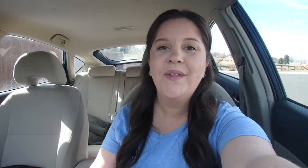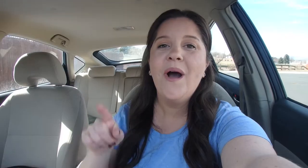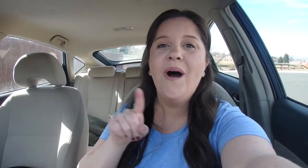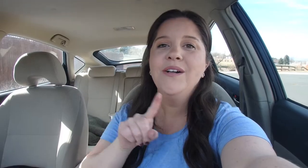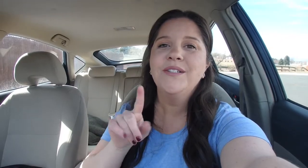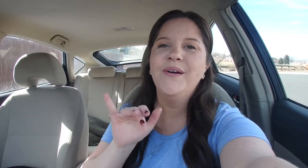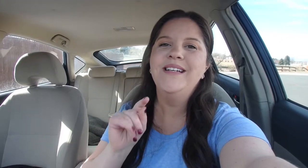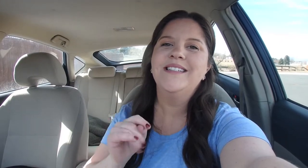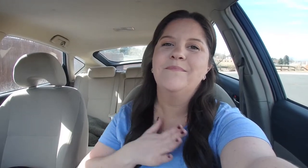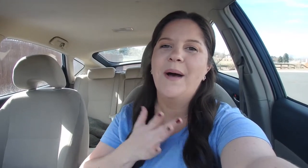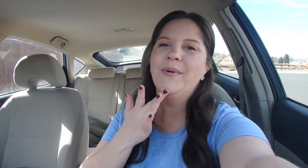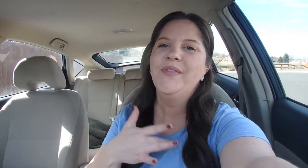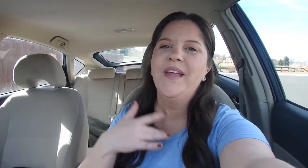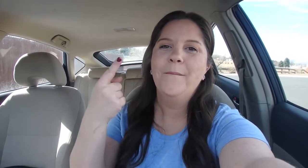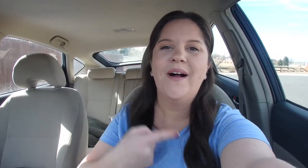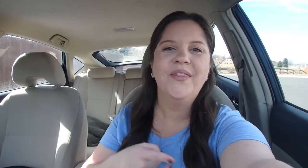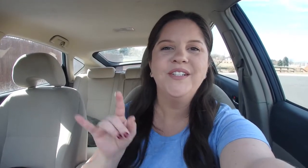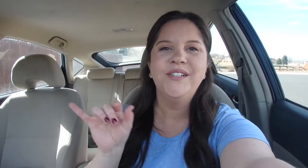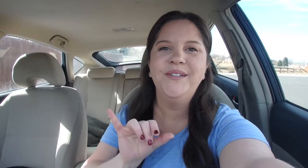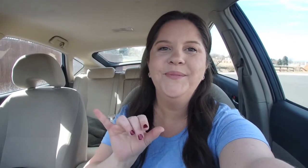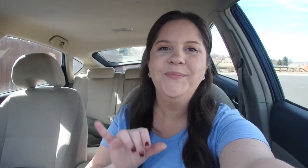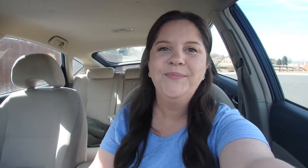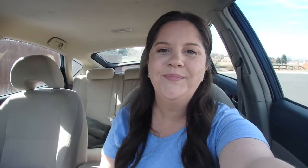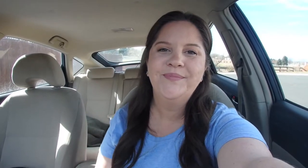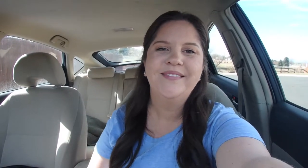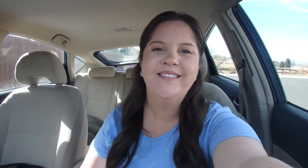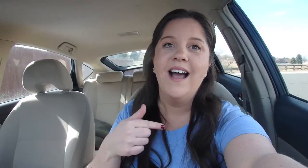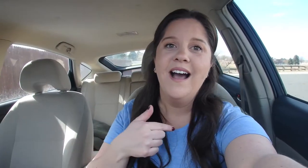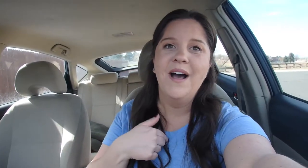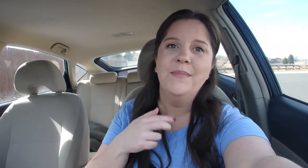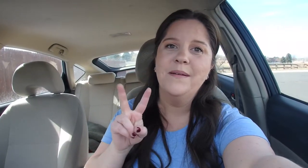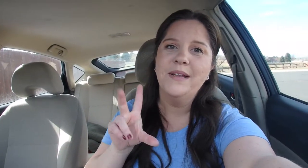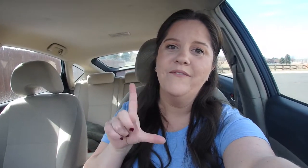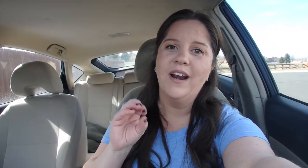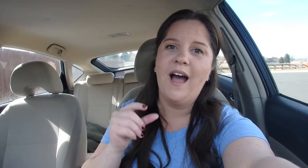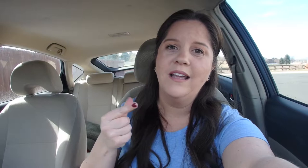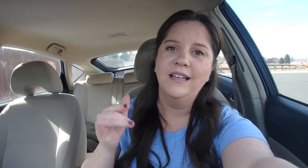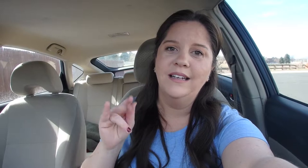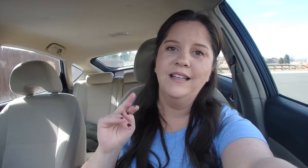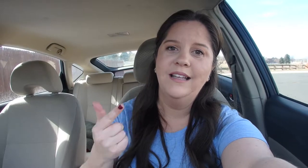Also, it's my birthday month too I'm gonna be vlogging